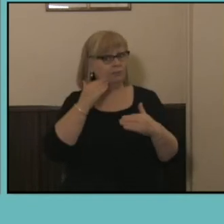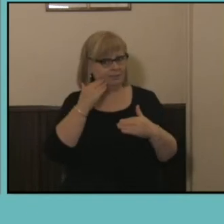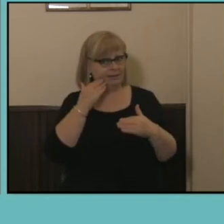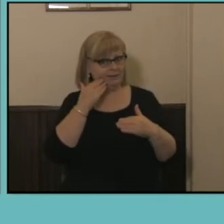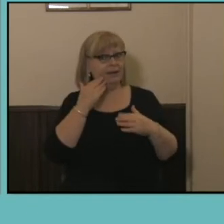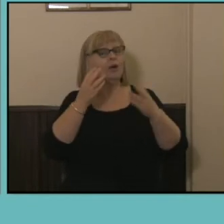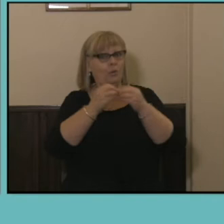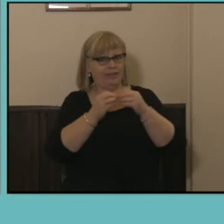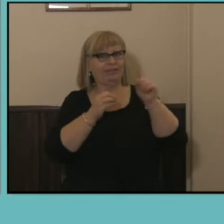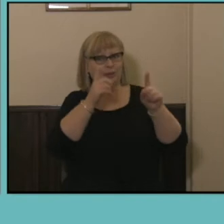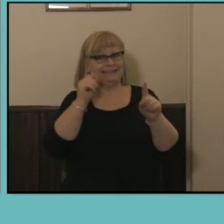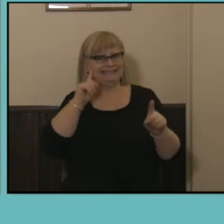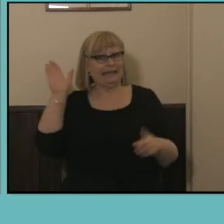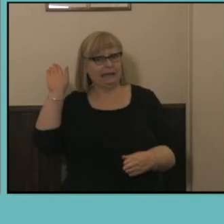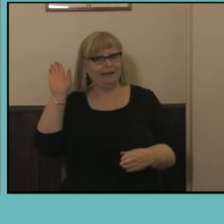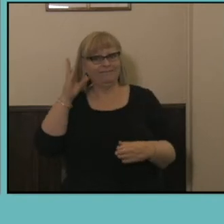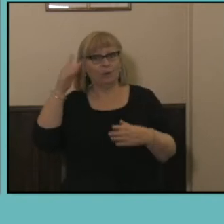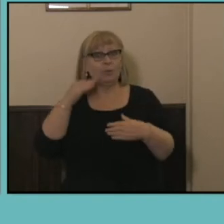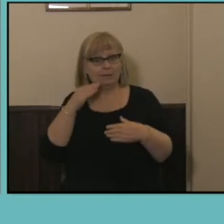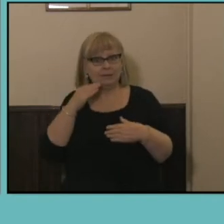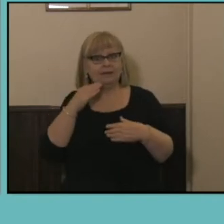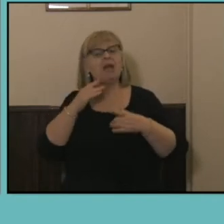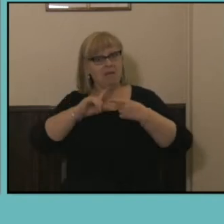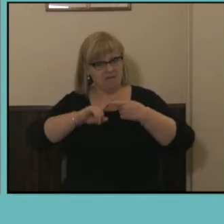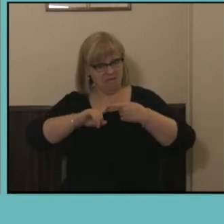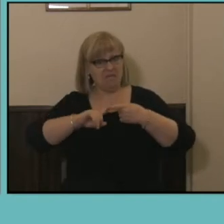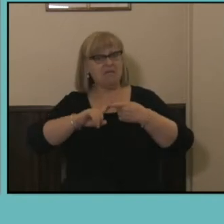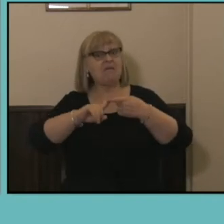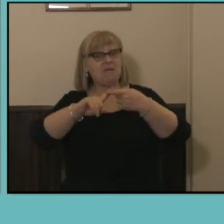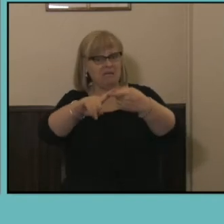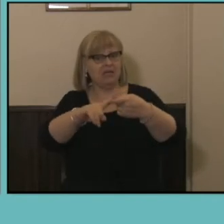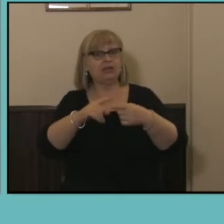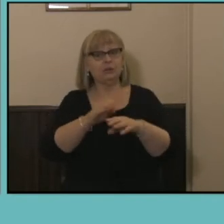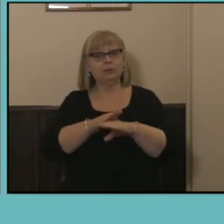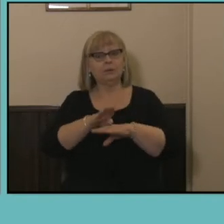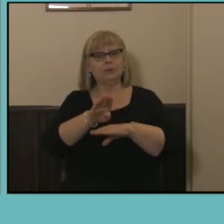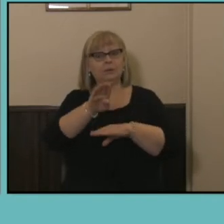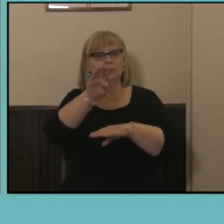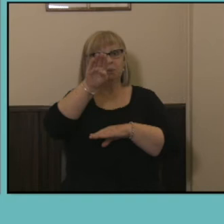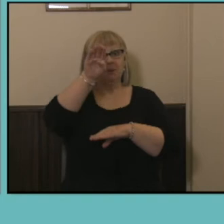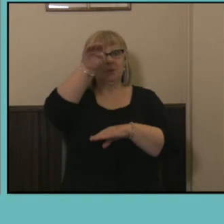the slide here for women which has continued with the 2016 Census Data that